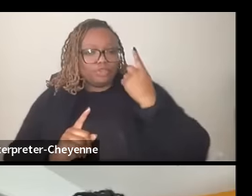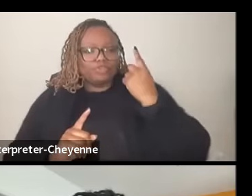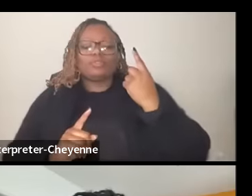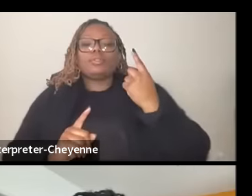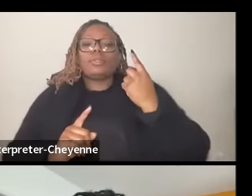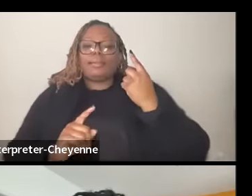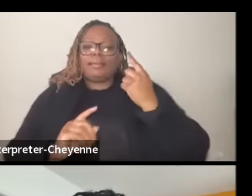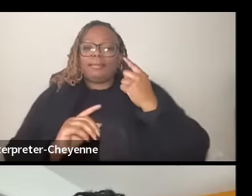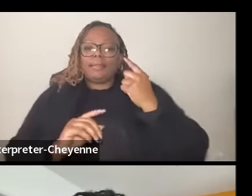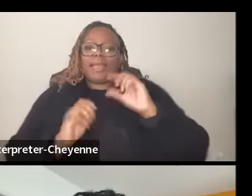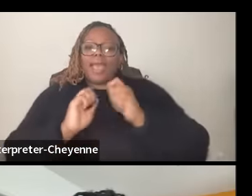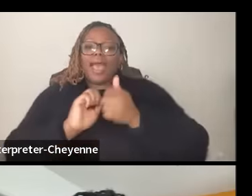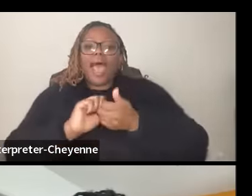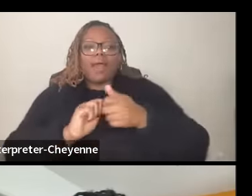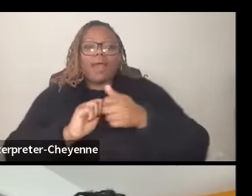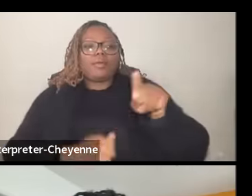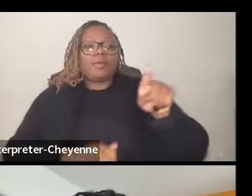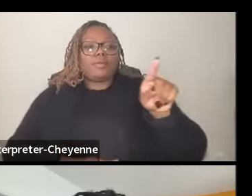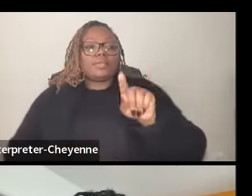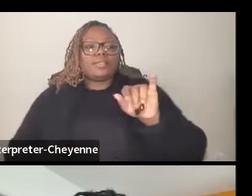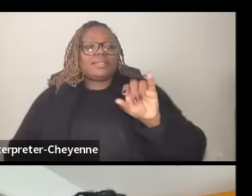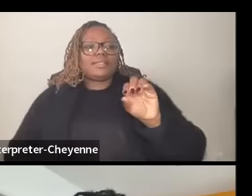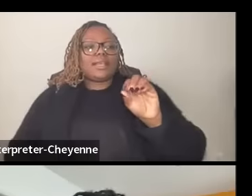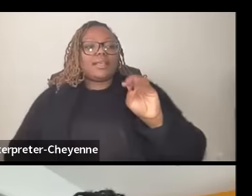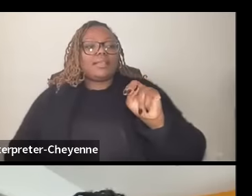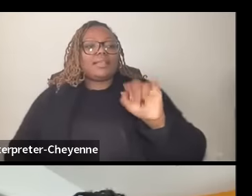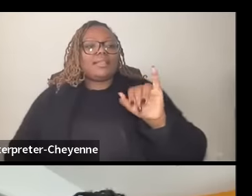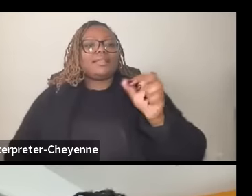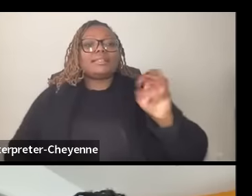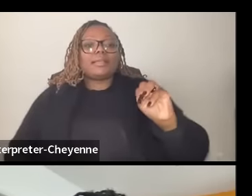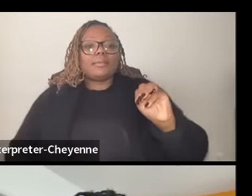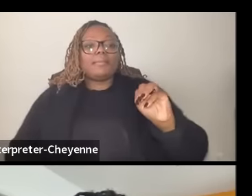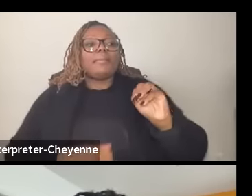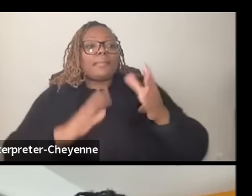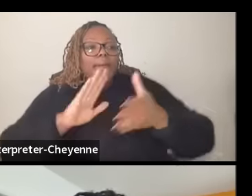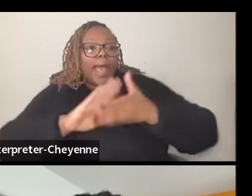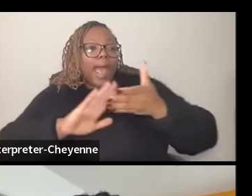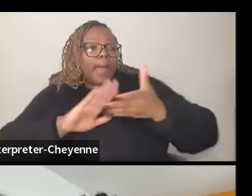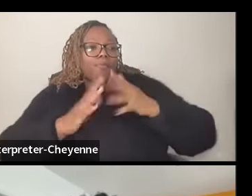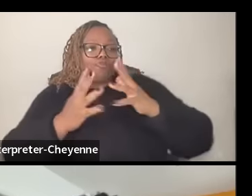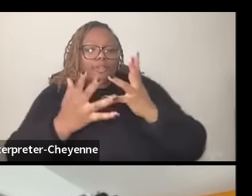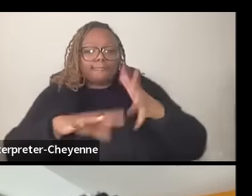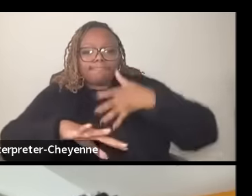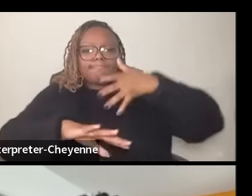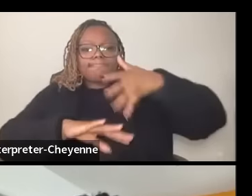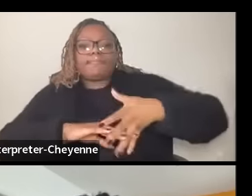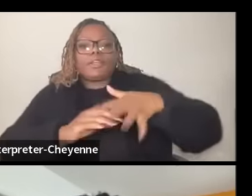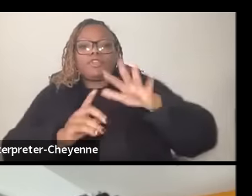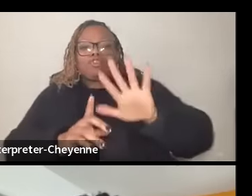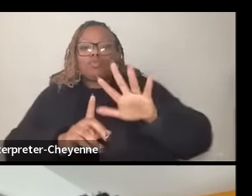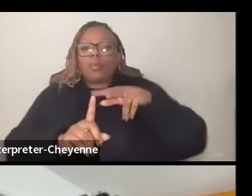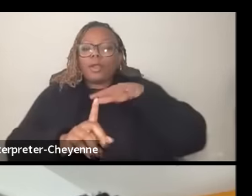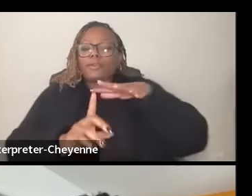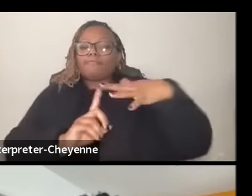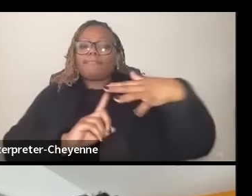how Zionist Zionism operates in your context and confront Zionism in your contexts um because this